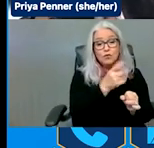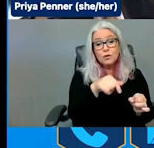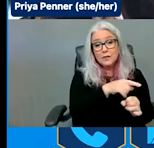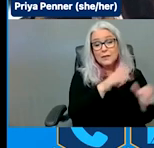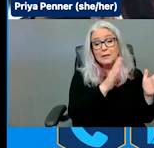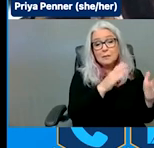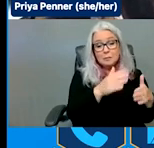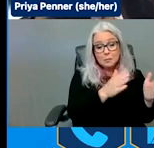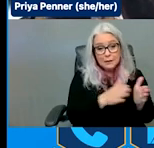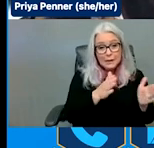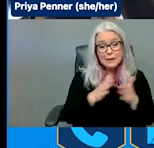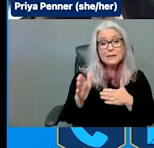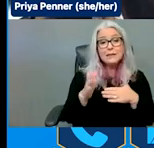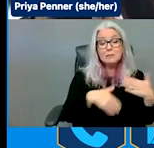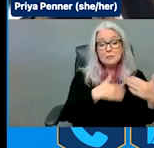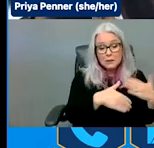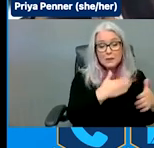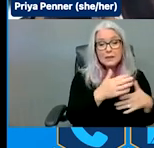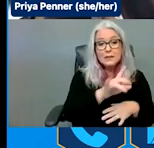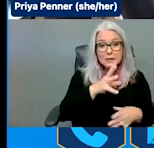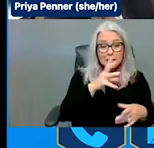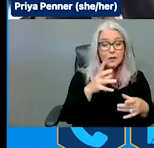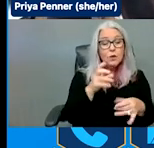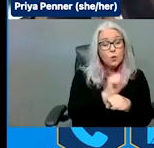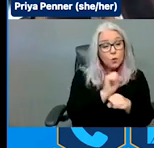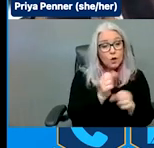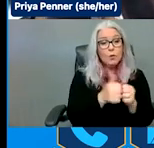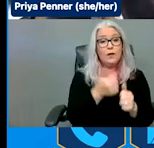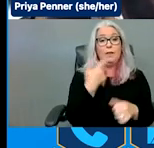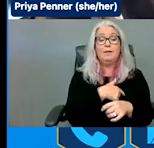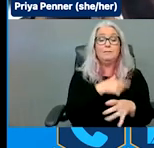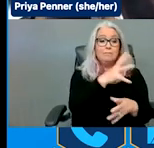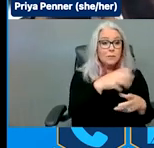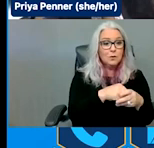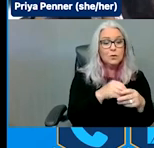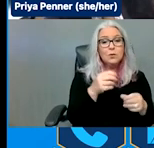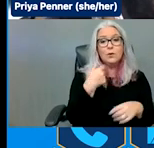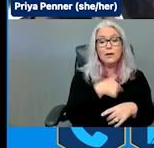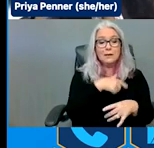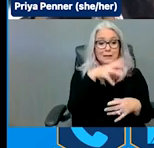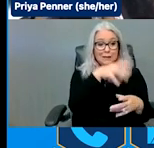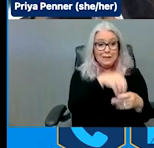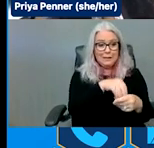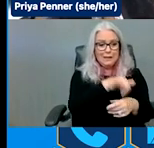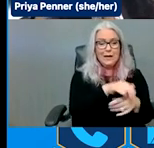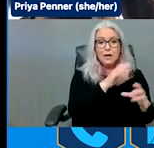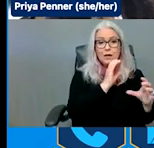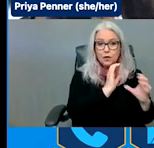work with us, include us in the conversations to ensure that the plans that are being